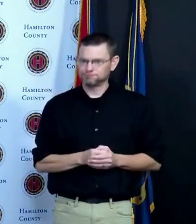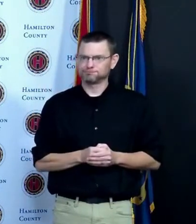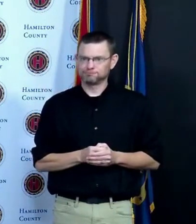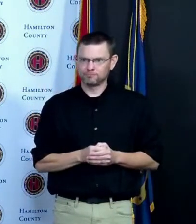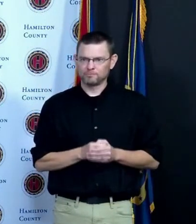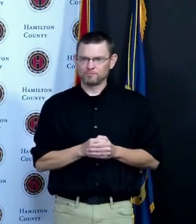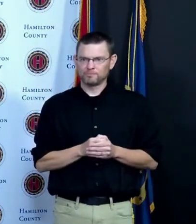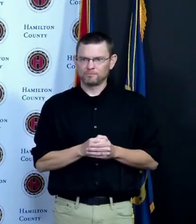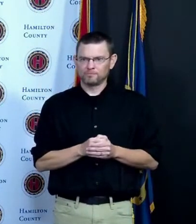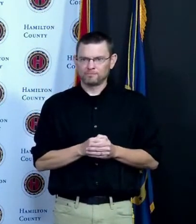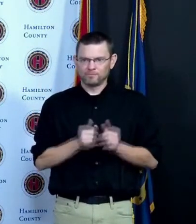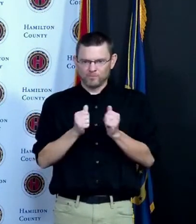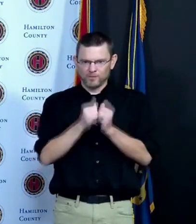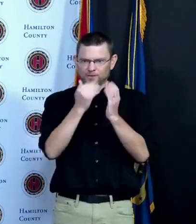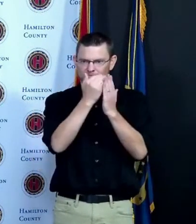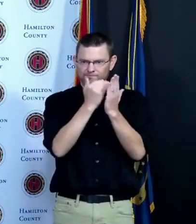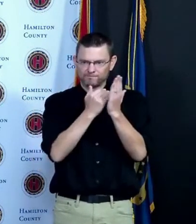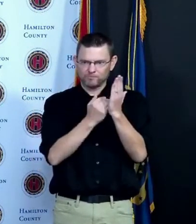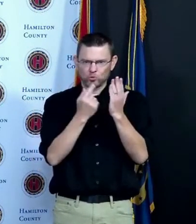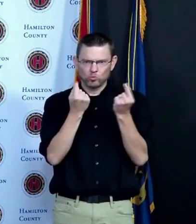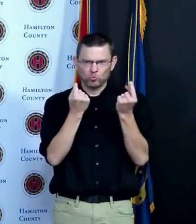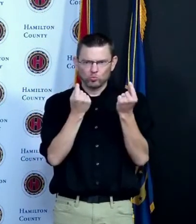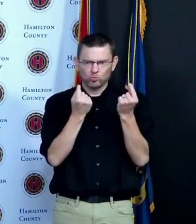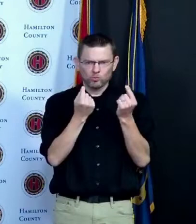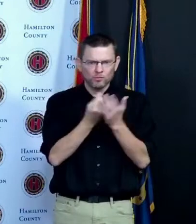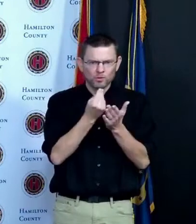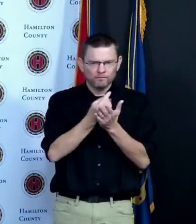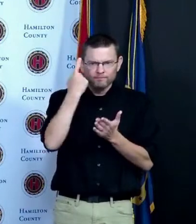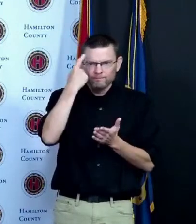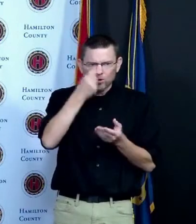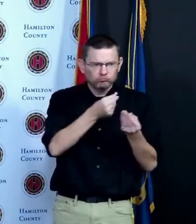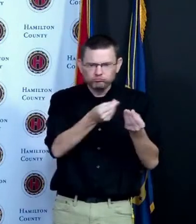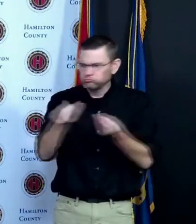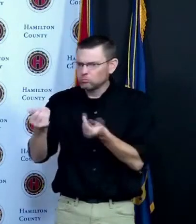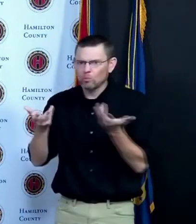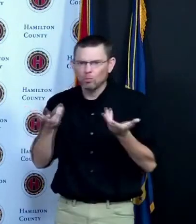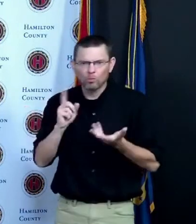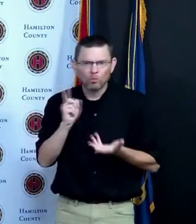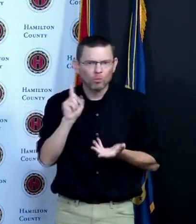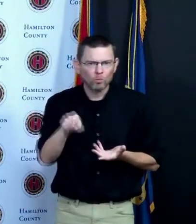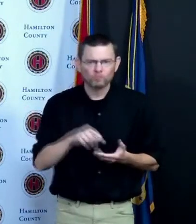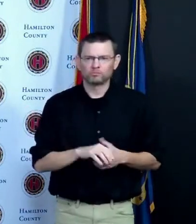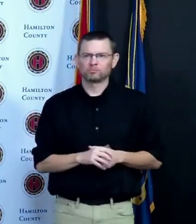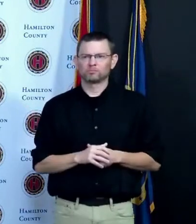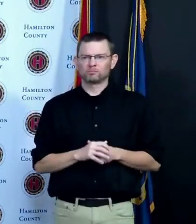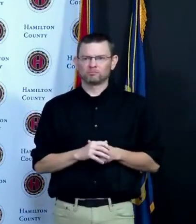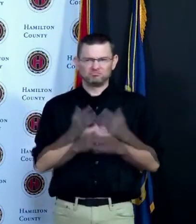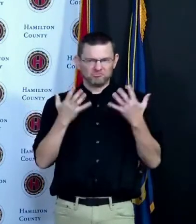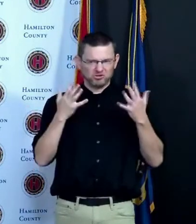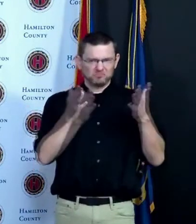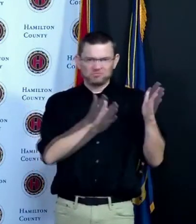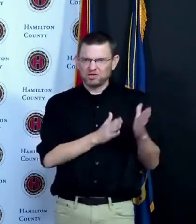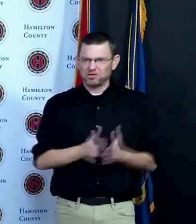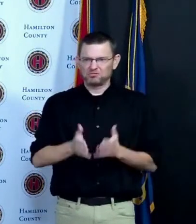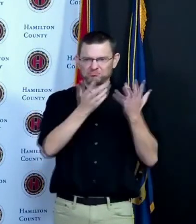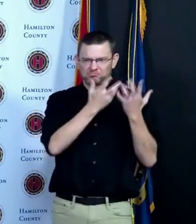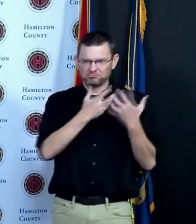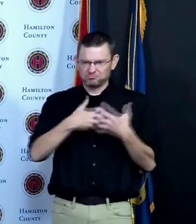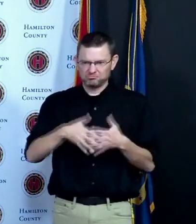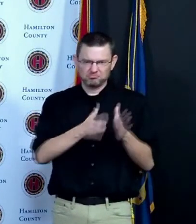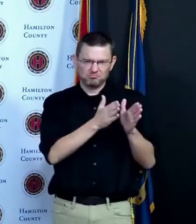by way of how we allocate these dollars and so internally we've done two focus groups